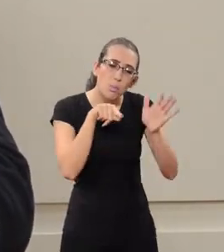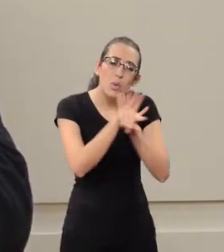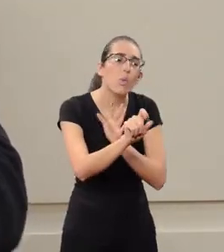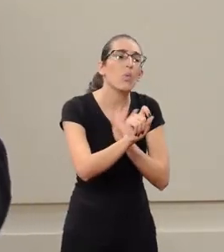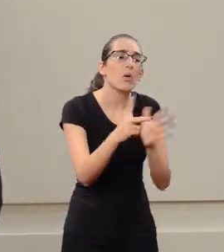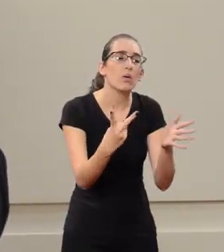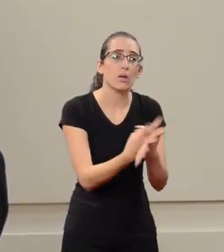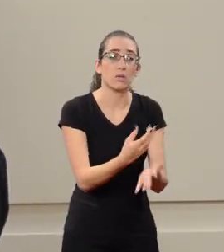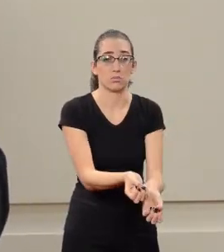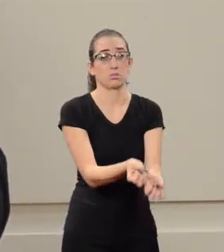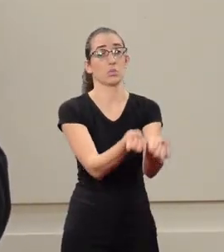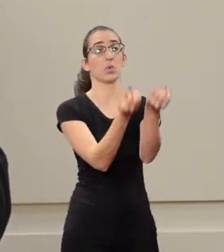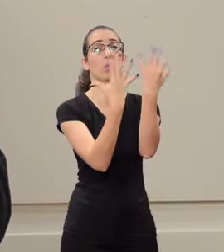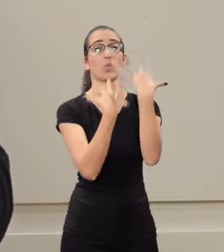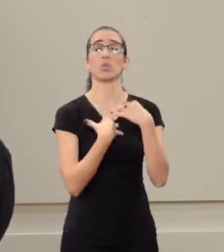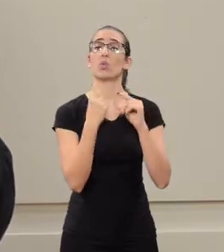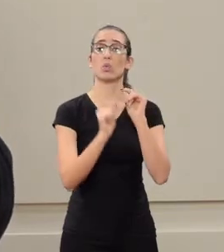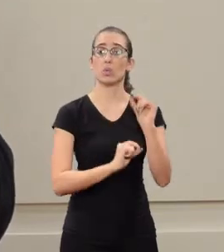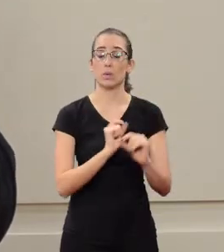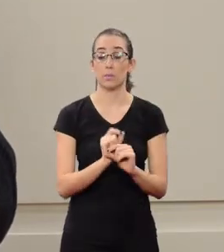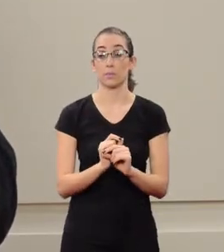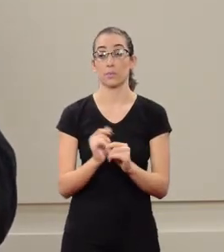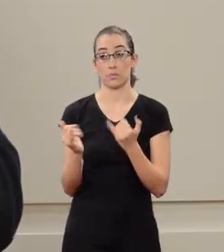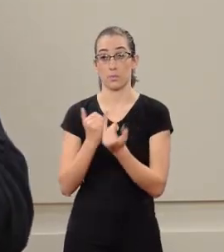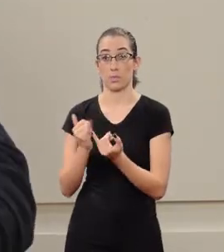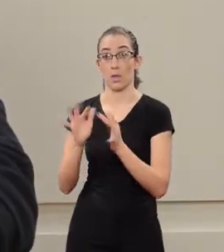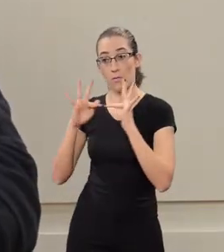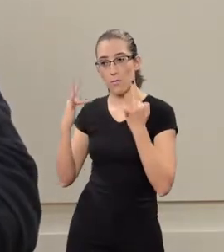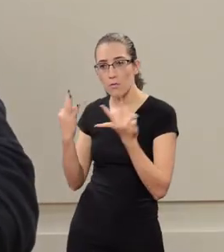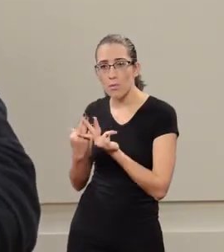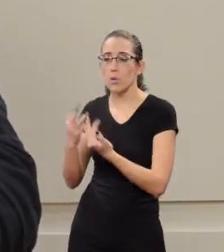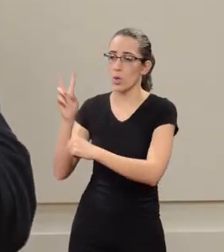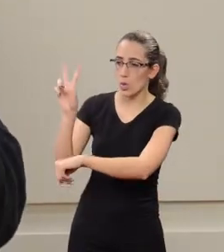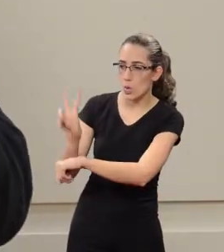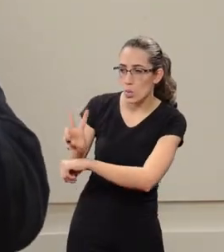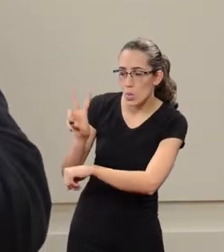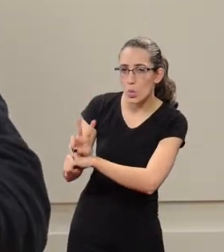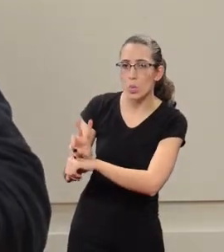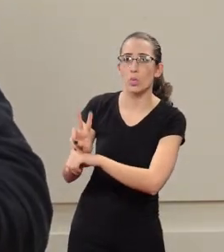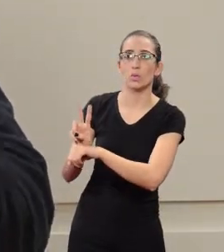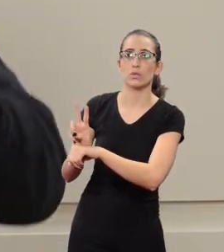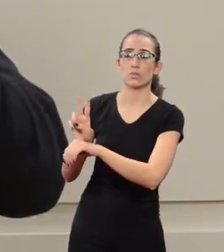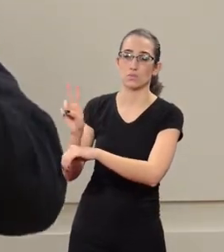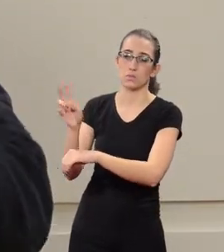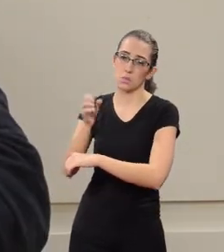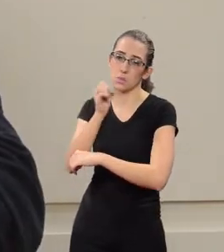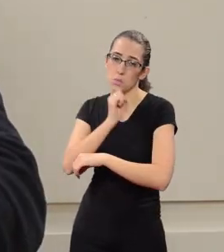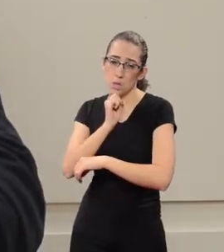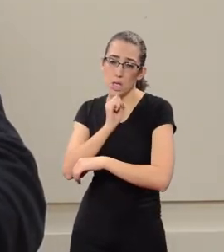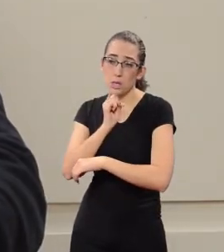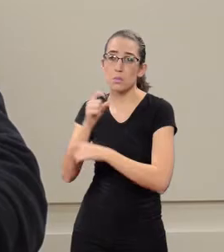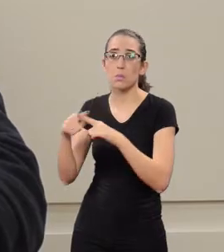she said that people who would look after the elderly, they had their bedrooms at home